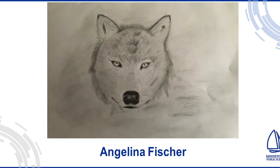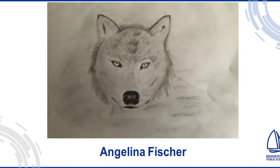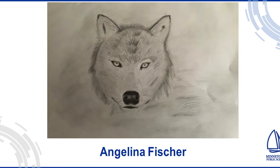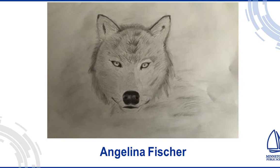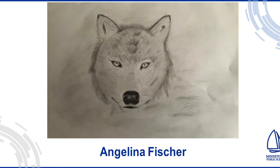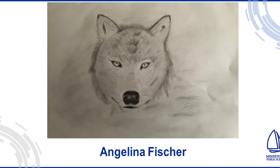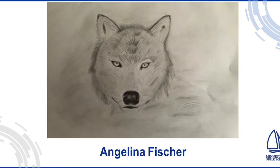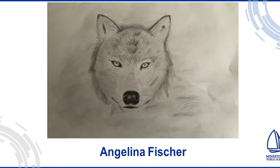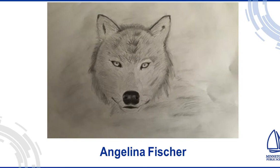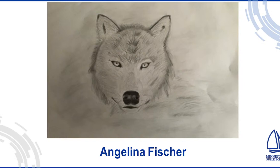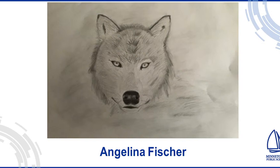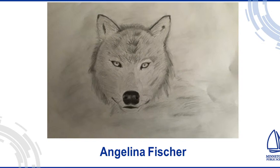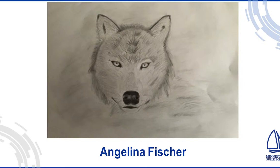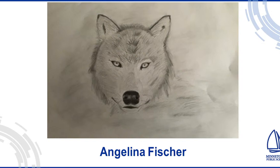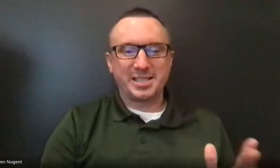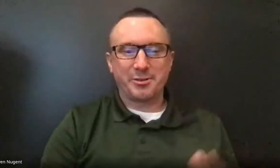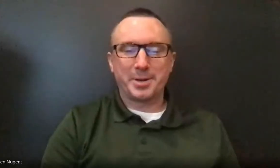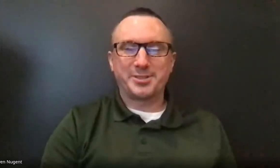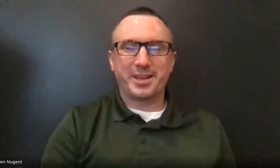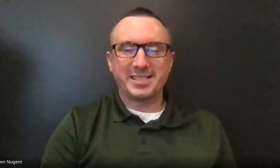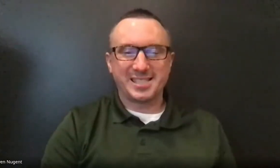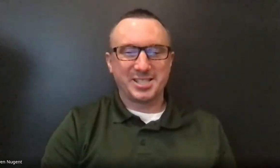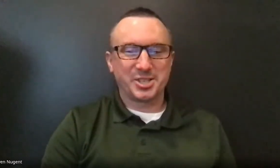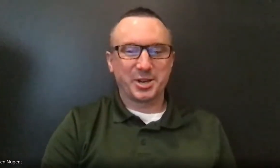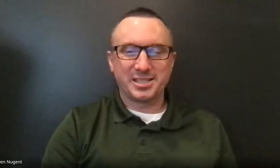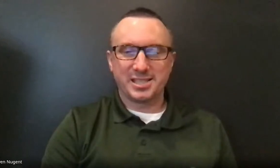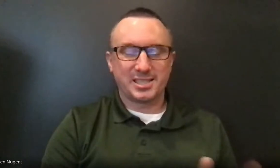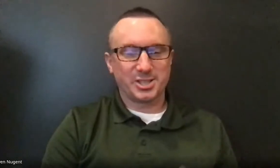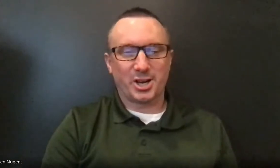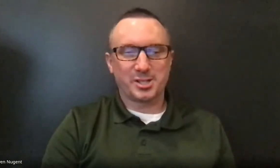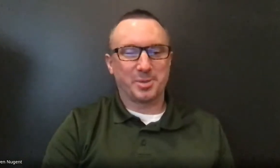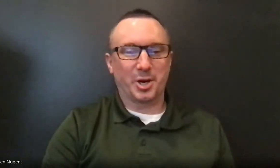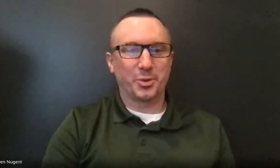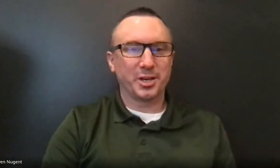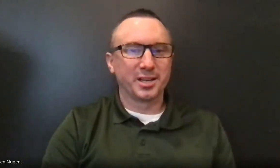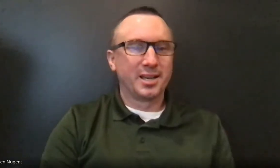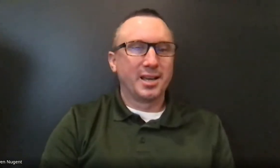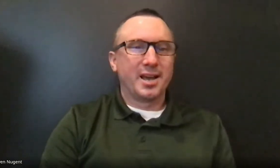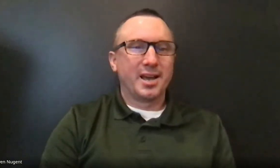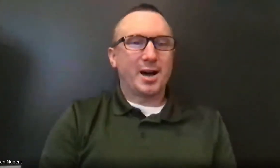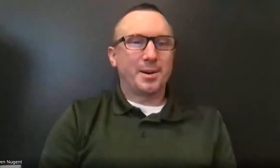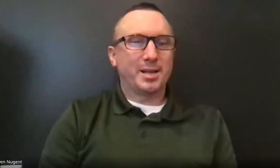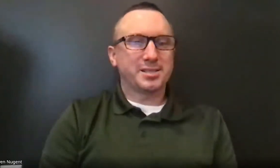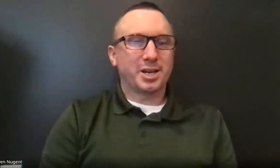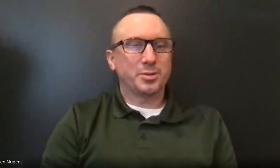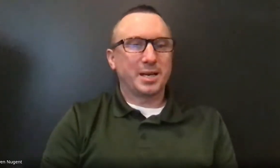Welcome everybody, and it's great to see everybody's faces and it's great to see such awesome artwork. I'll start with